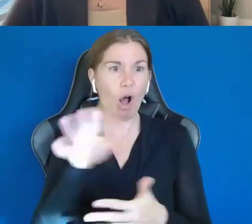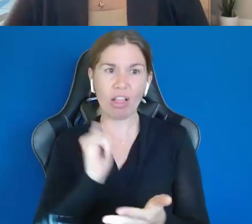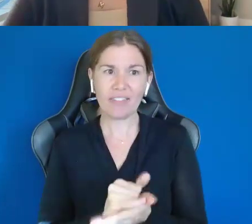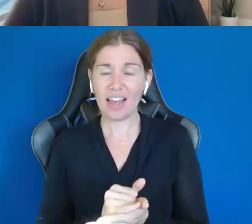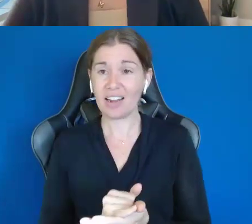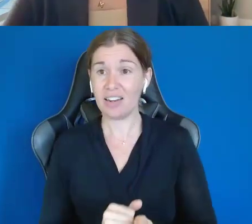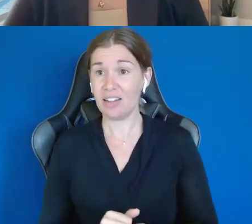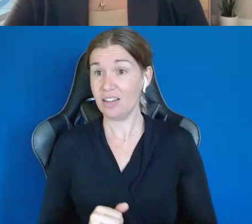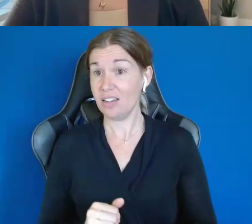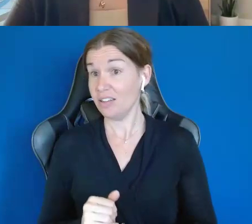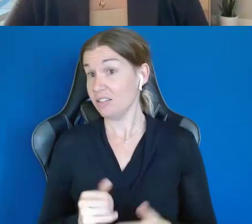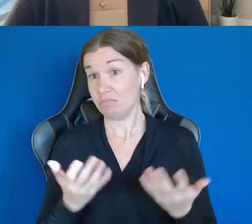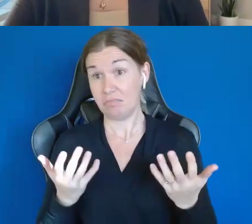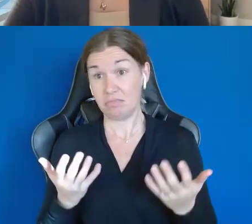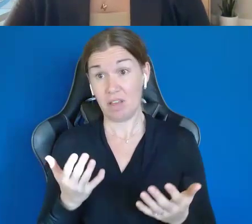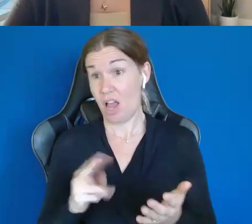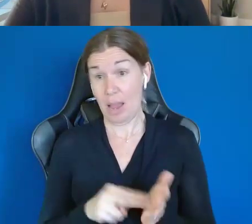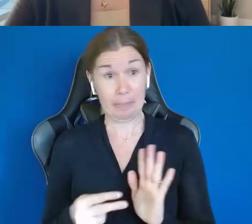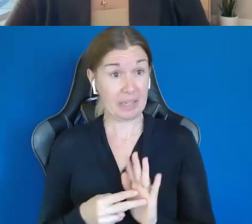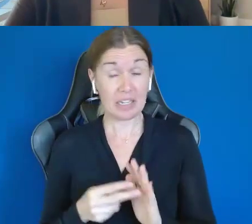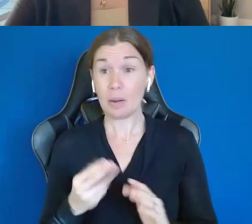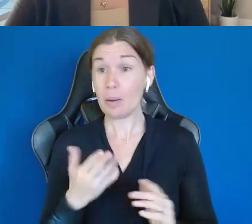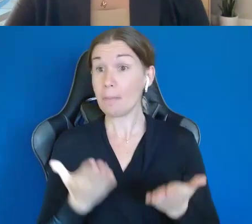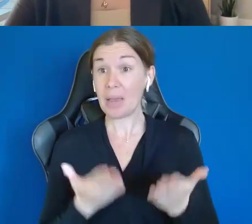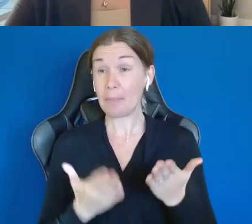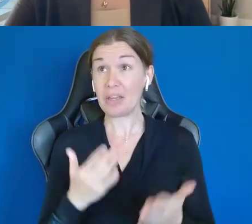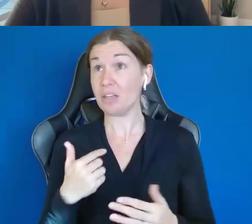course and maybe we could do something different for his supported self employment.